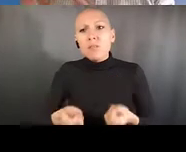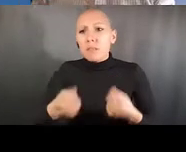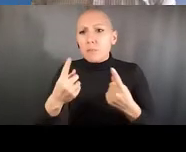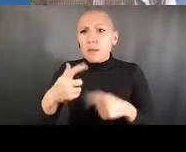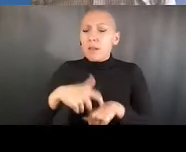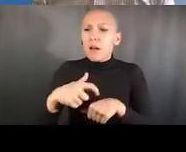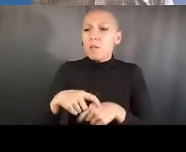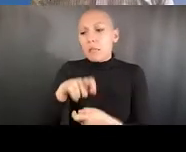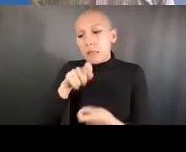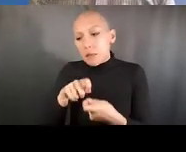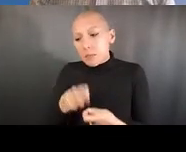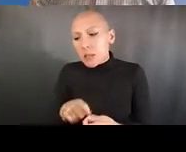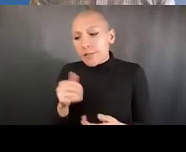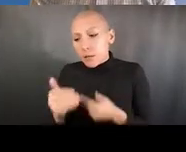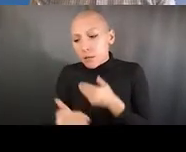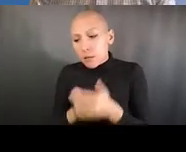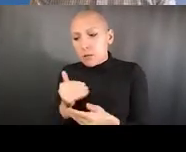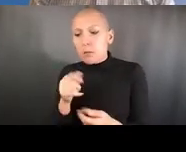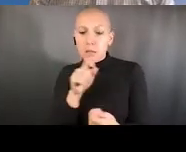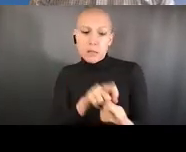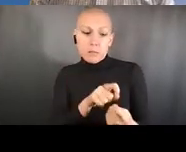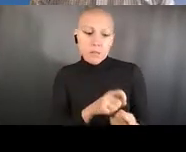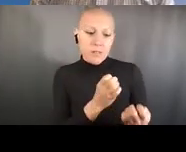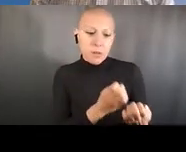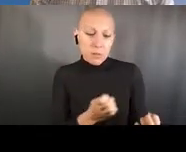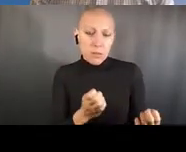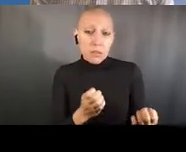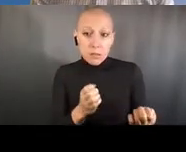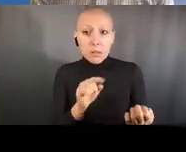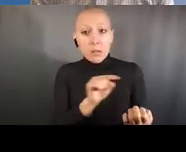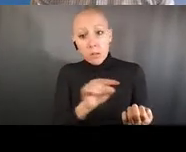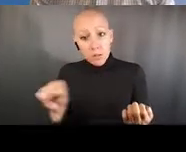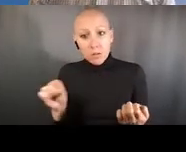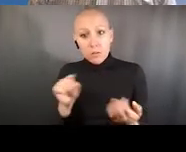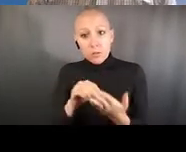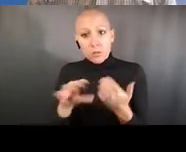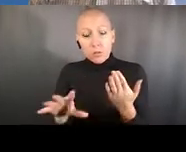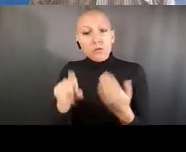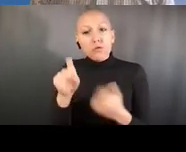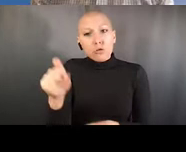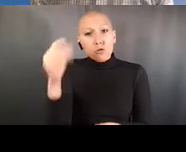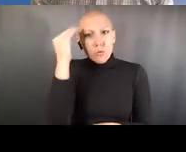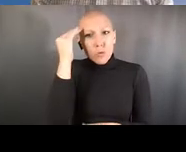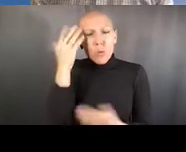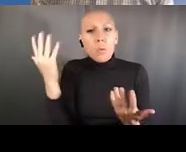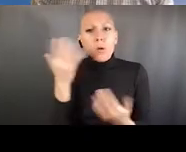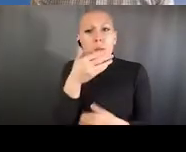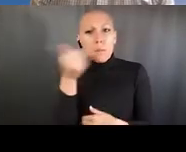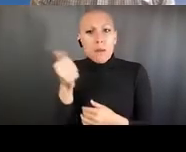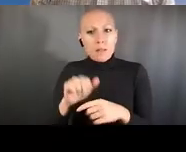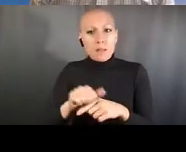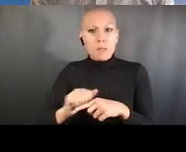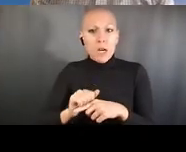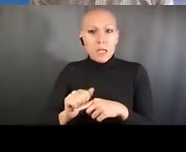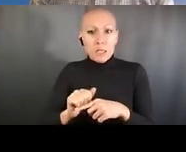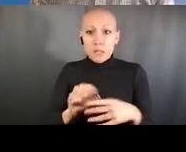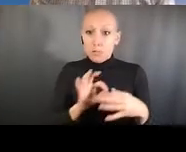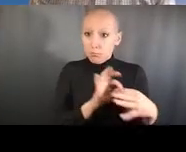the way they tell us they have to do now, so that's really something to think about is aim higher than you need to be for where you are